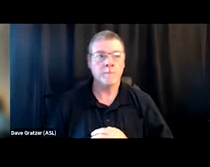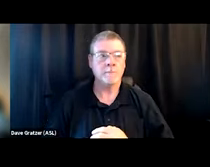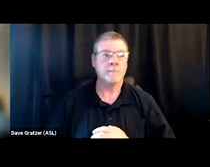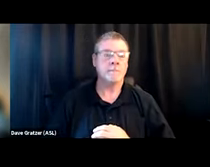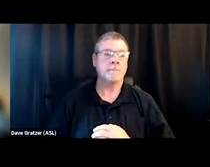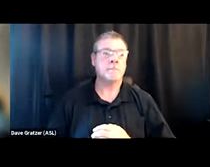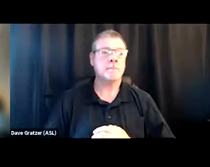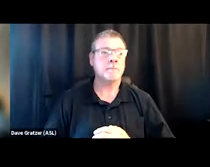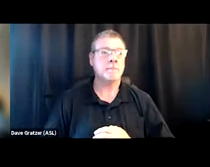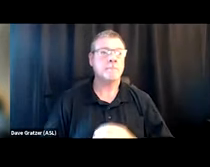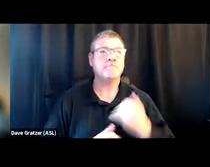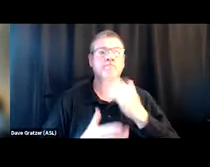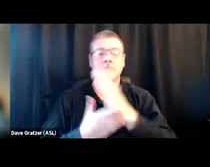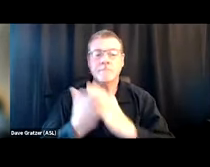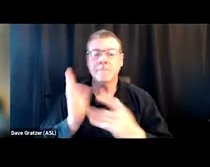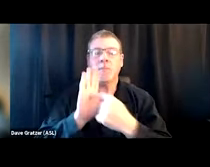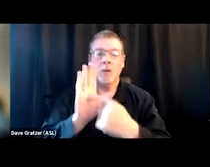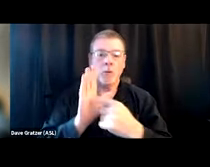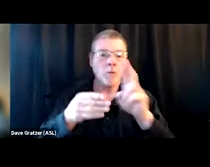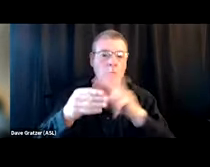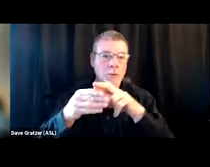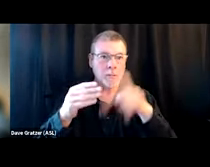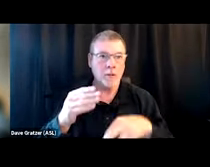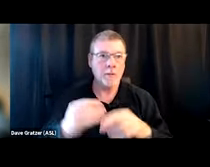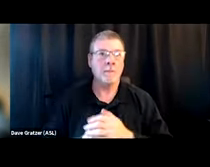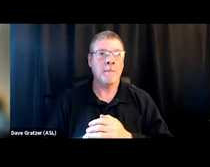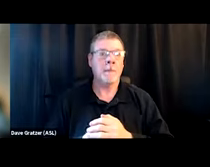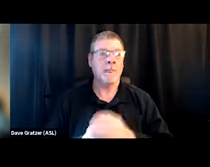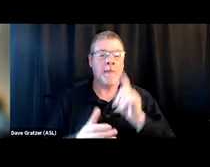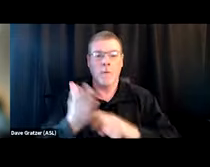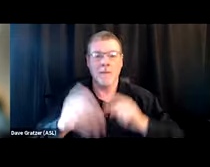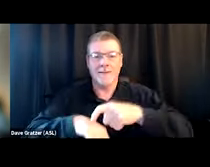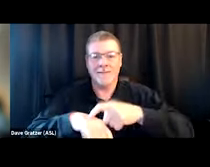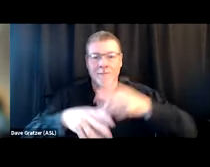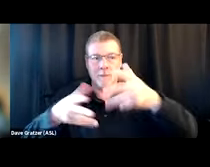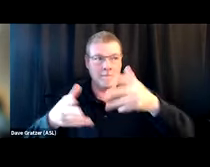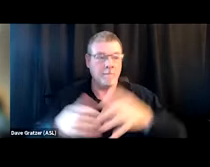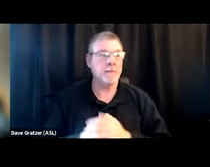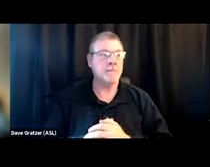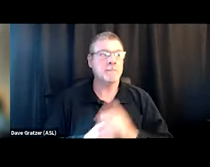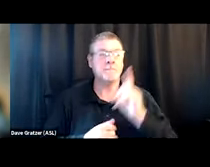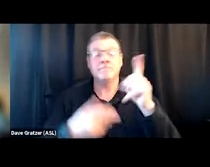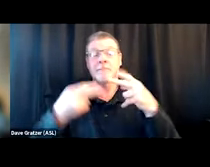I'd like to show you some of the results with the time that we have remaining. Our next slide is going to look at an internal survey